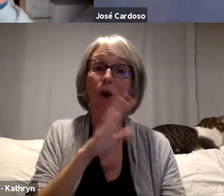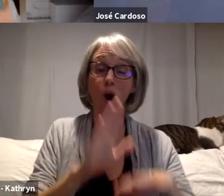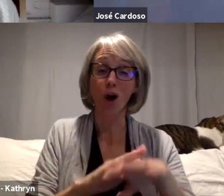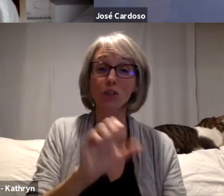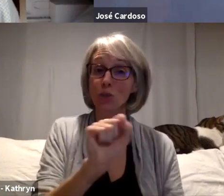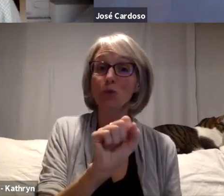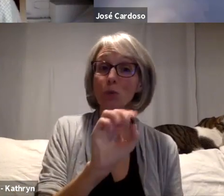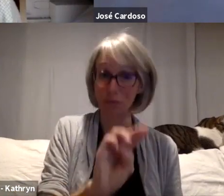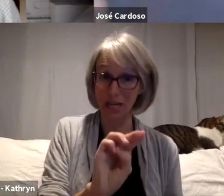I think...